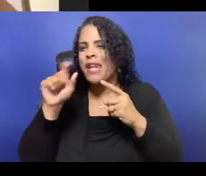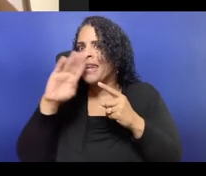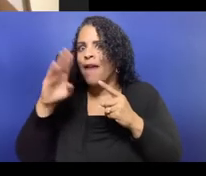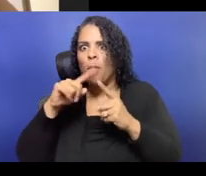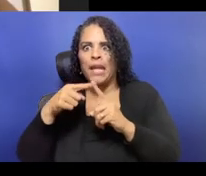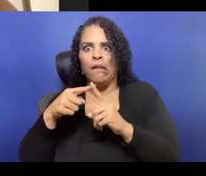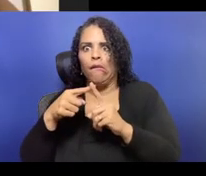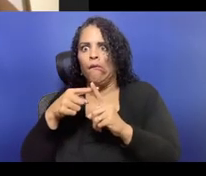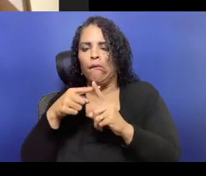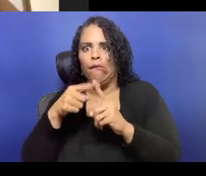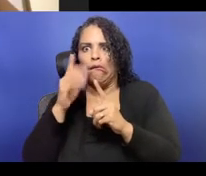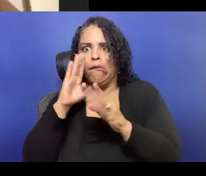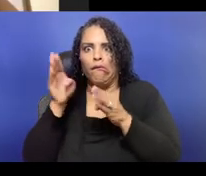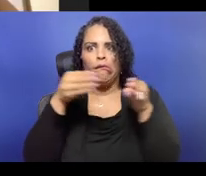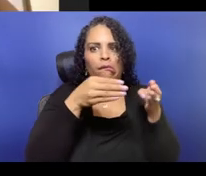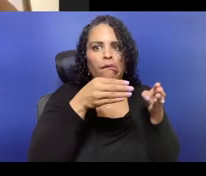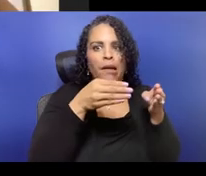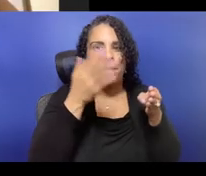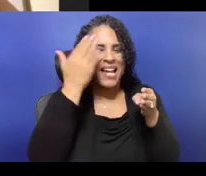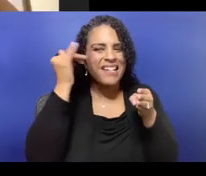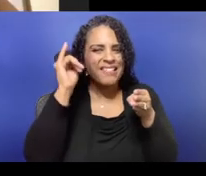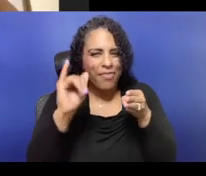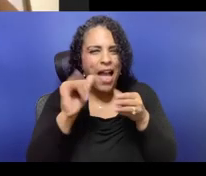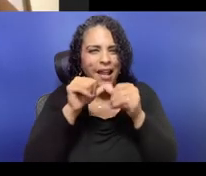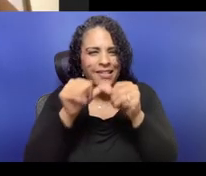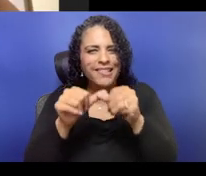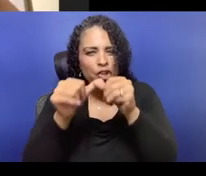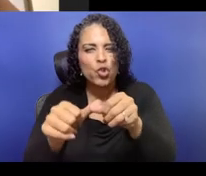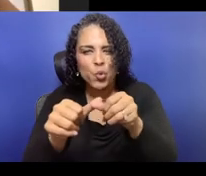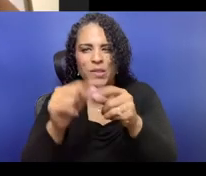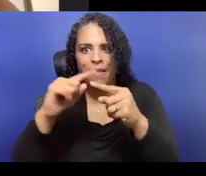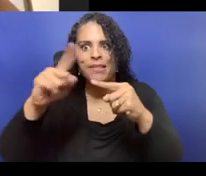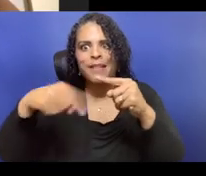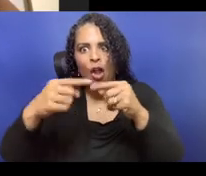Yeah, absolutely, we were inspired a lot by,